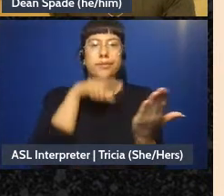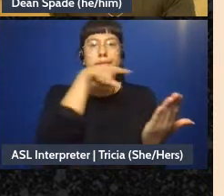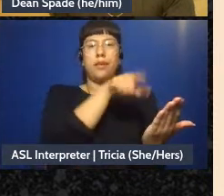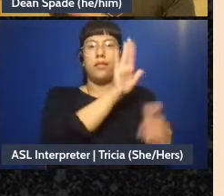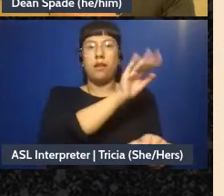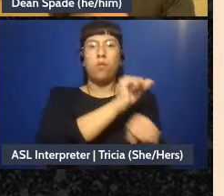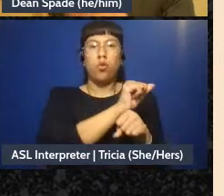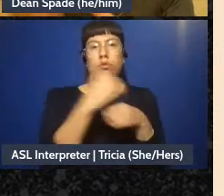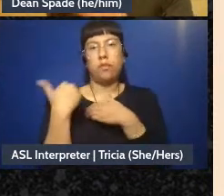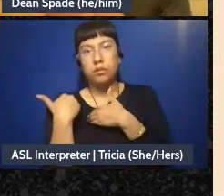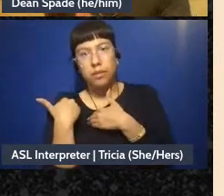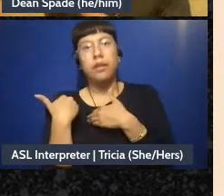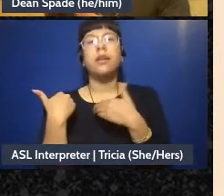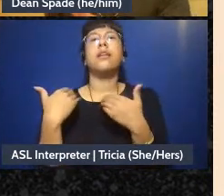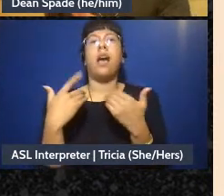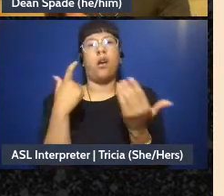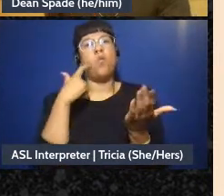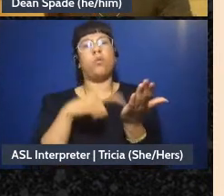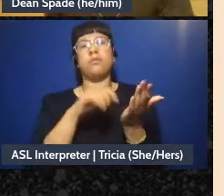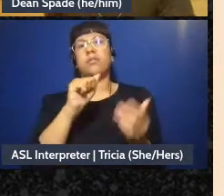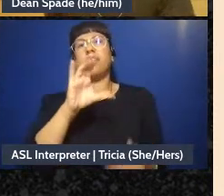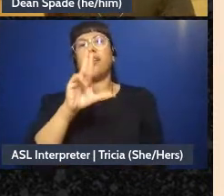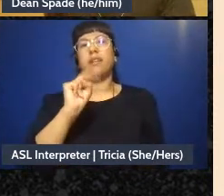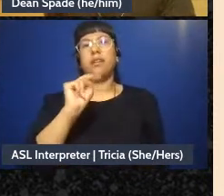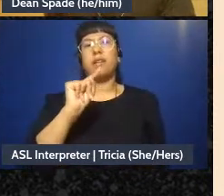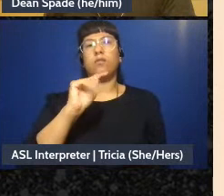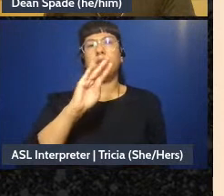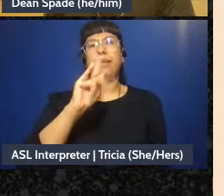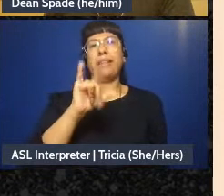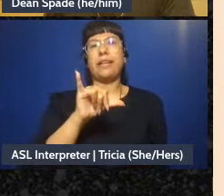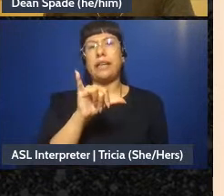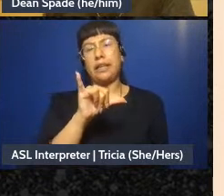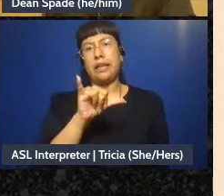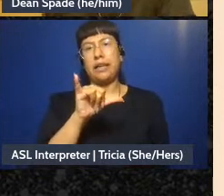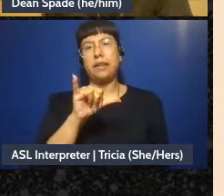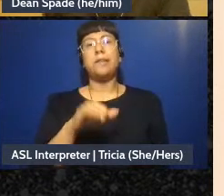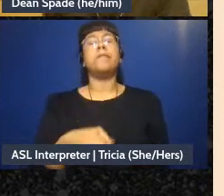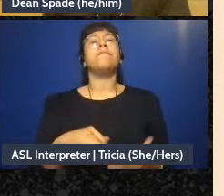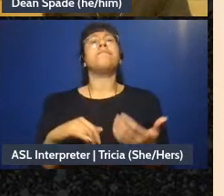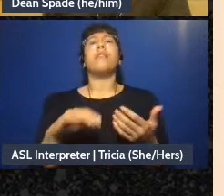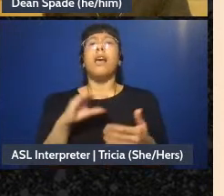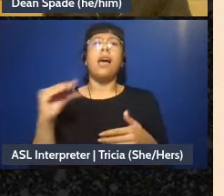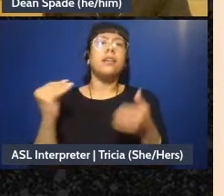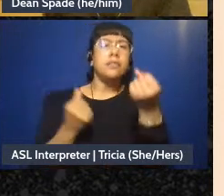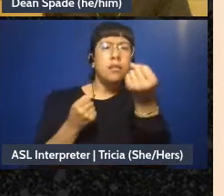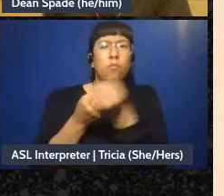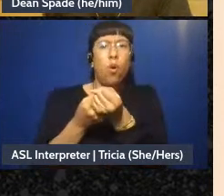and there's some like accountability around that, and also it helps support paid people to